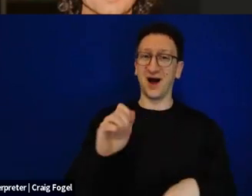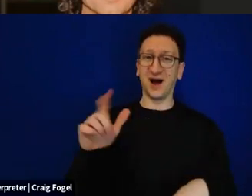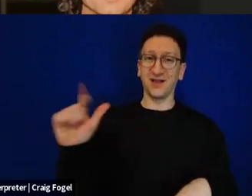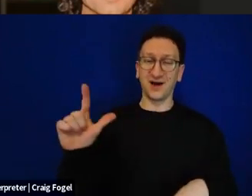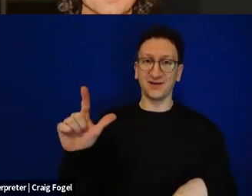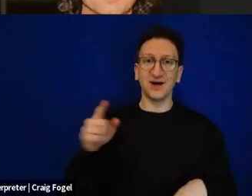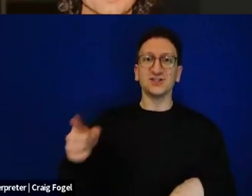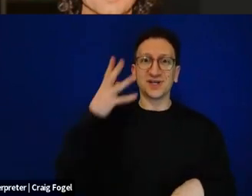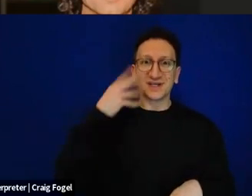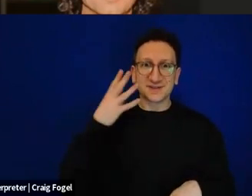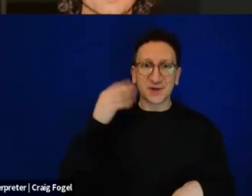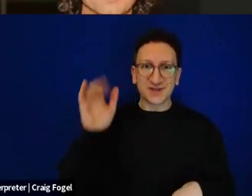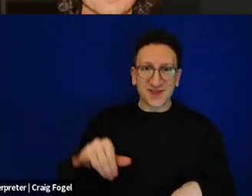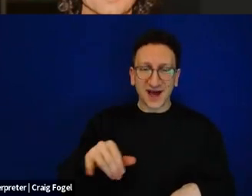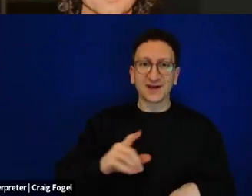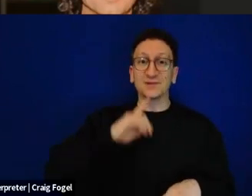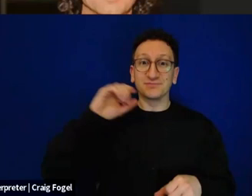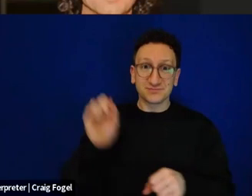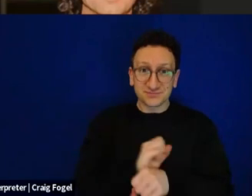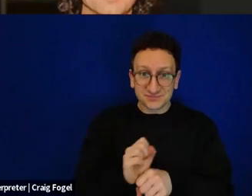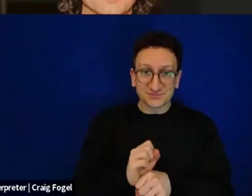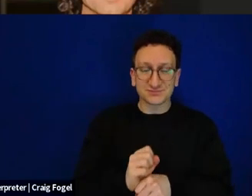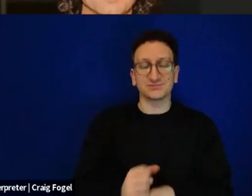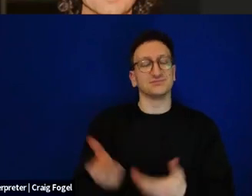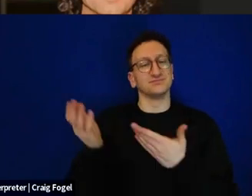And Hadassah taught us that lesson. And Jackie tells that story.